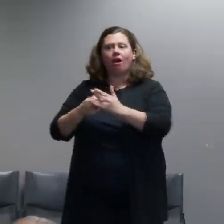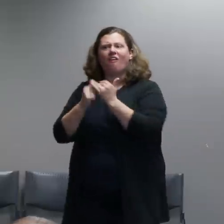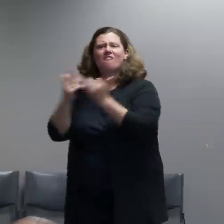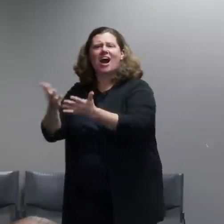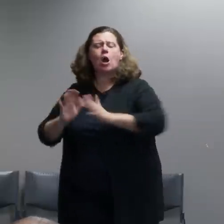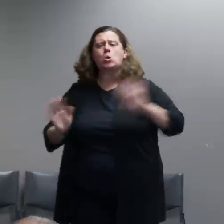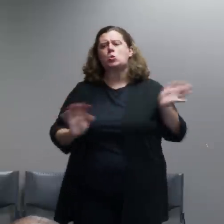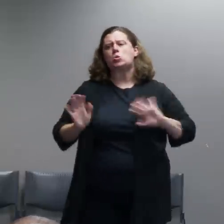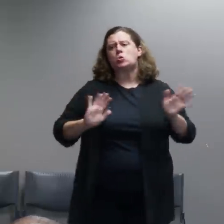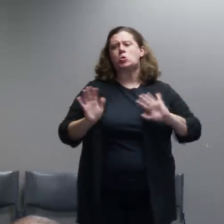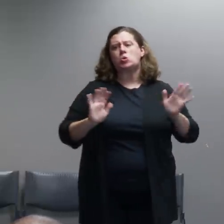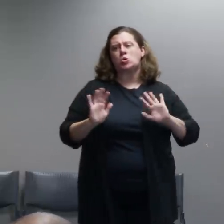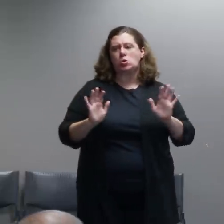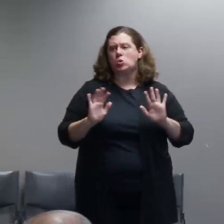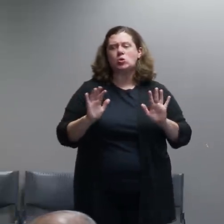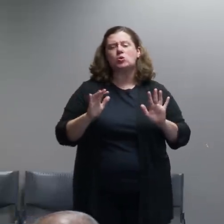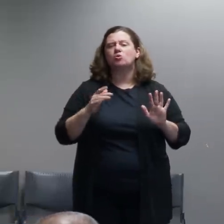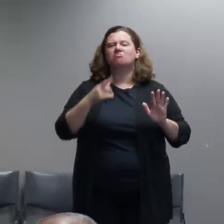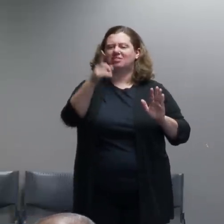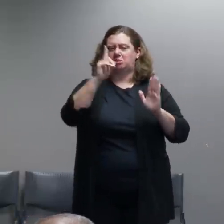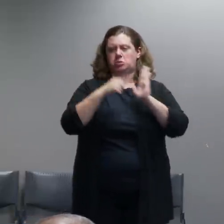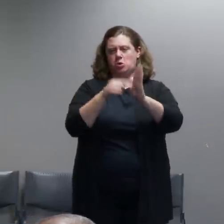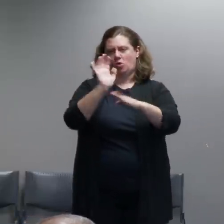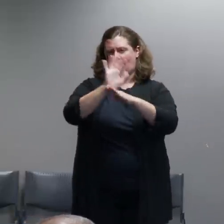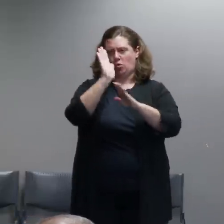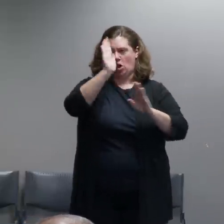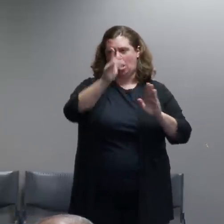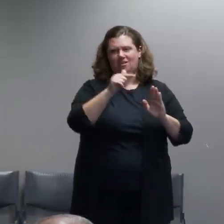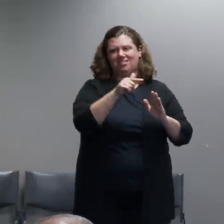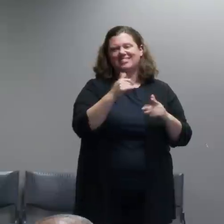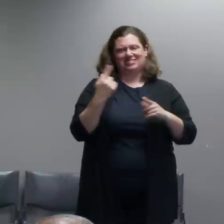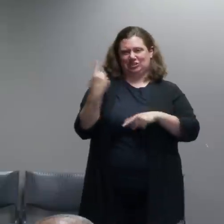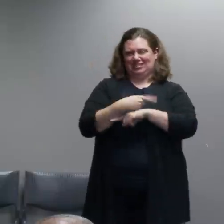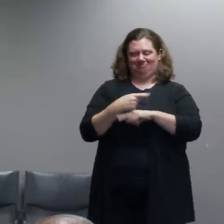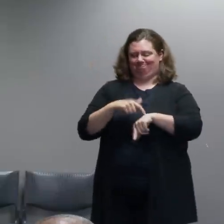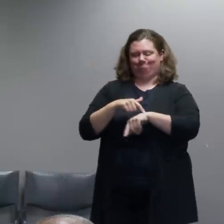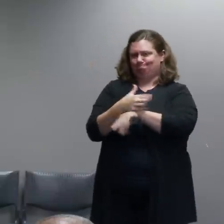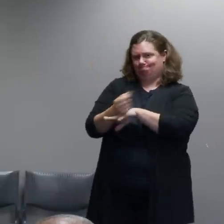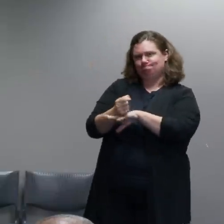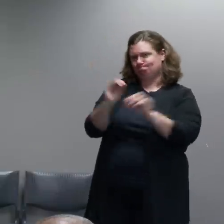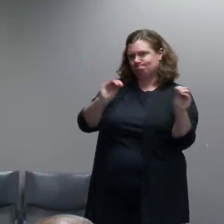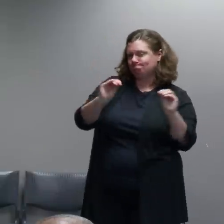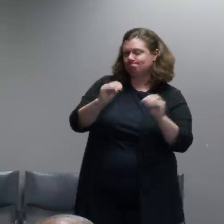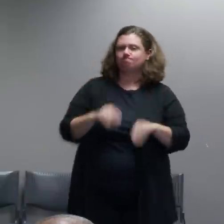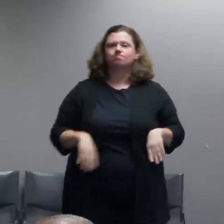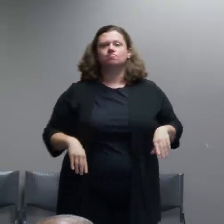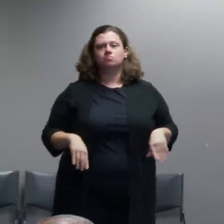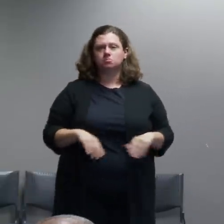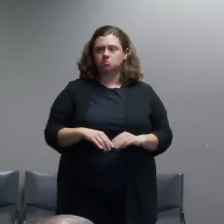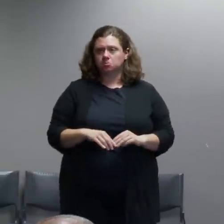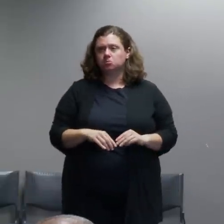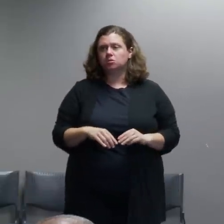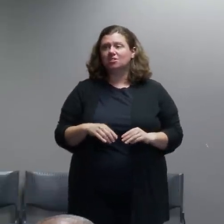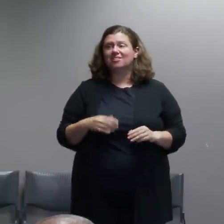won't look at here today in the interest of time of people piling up objects and dumpsters in front of the garage door